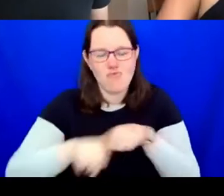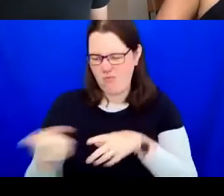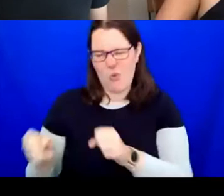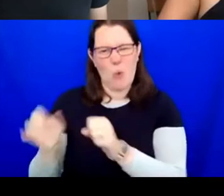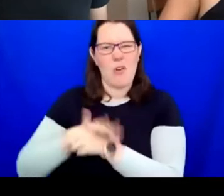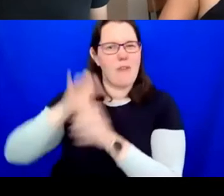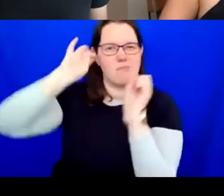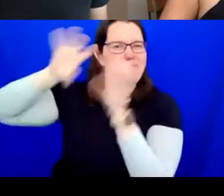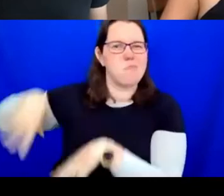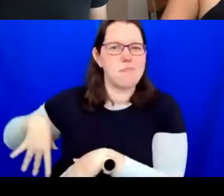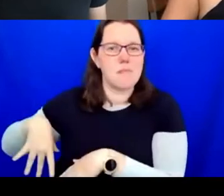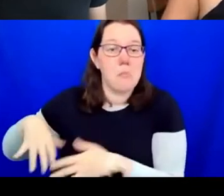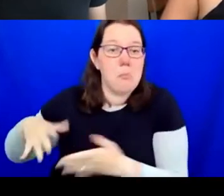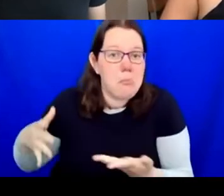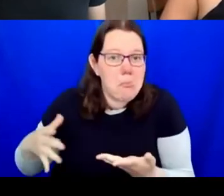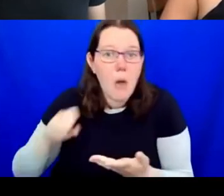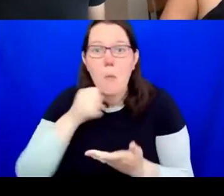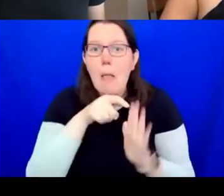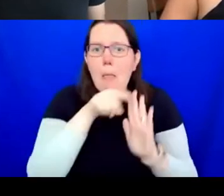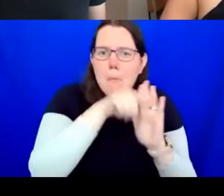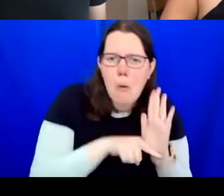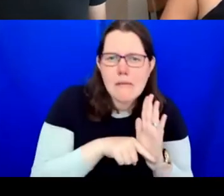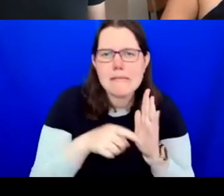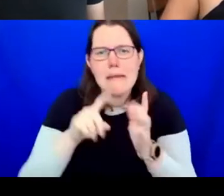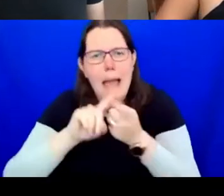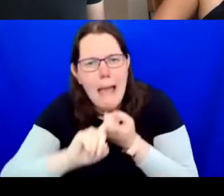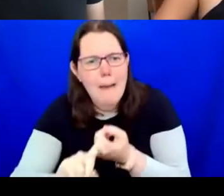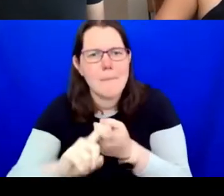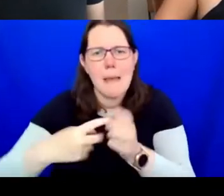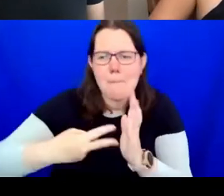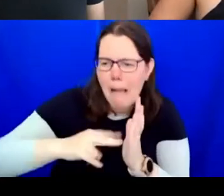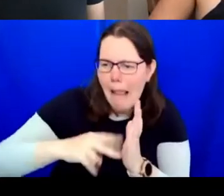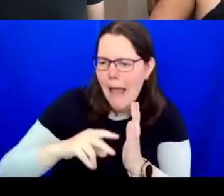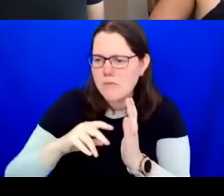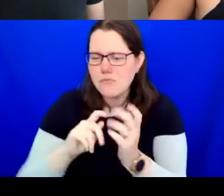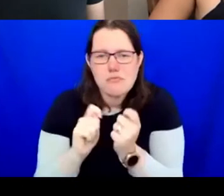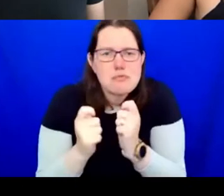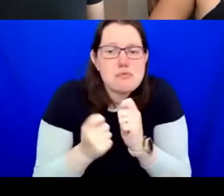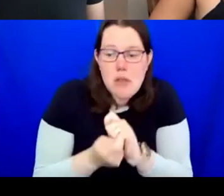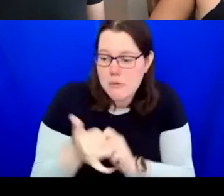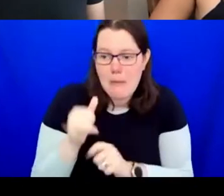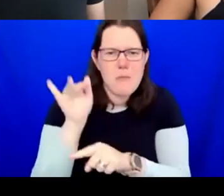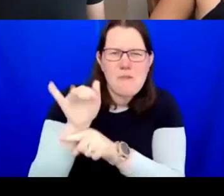a few habits, policies and plans to confront perhaps an uncertain future? Or will we go a bit